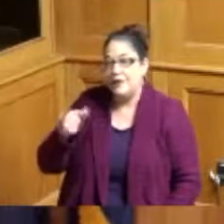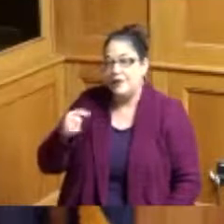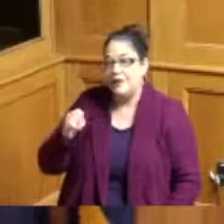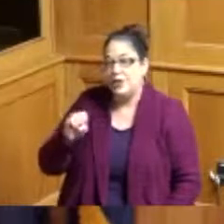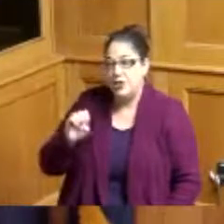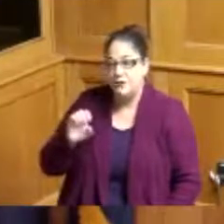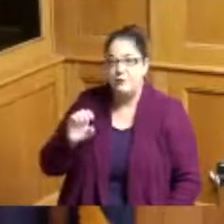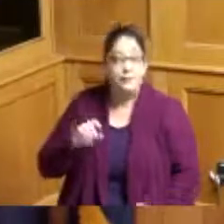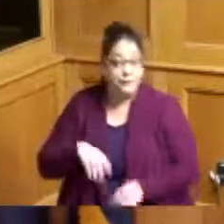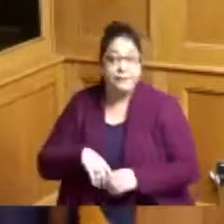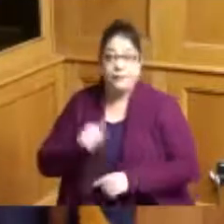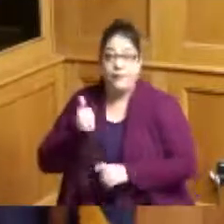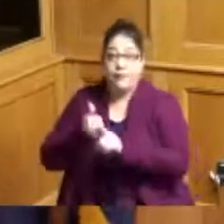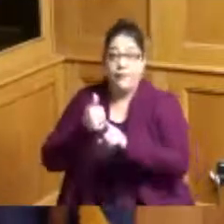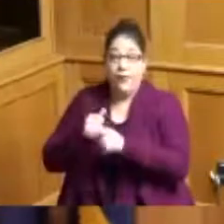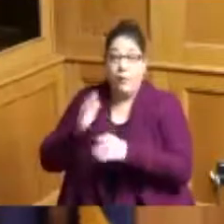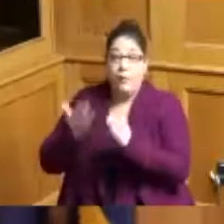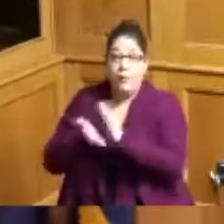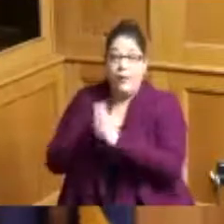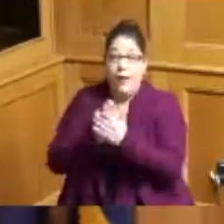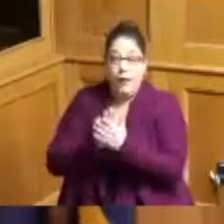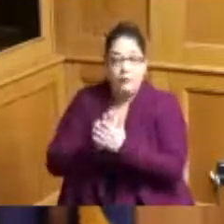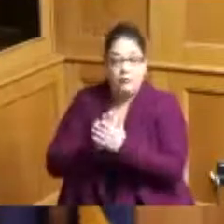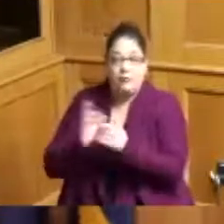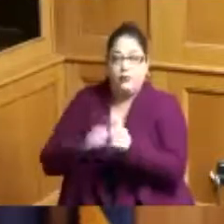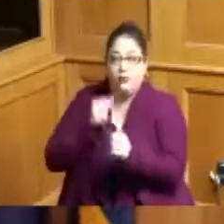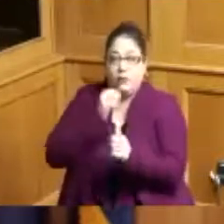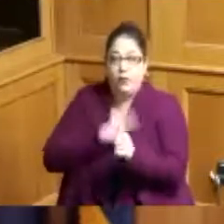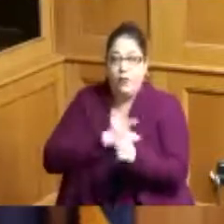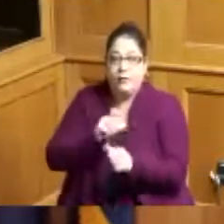out they announced it yesterday and I know we've been doing a lot with the Bengals and